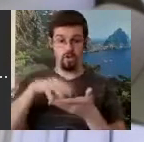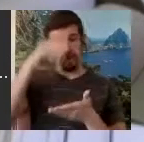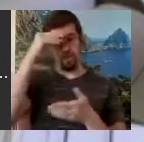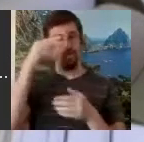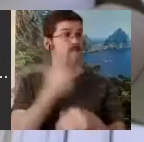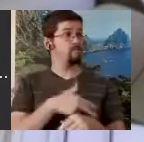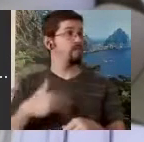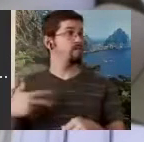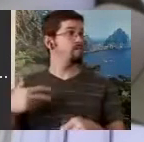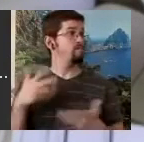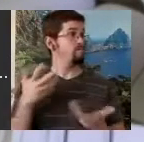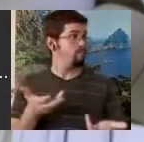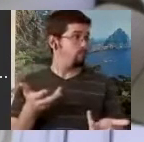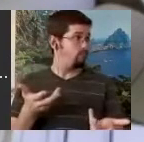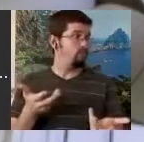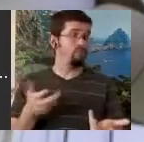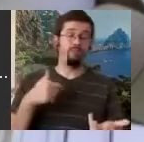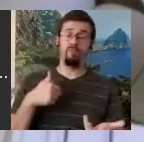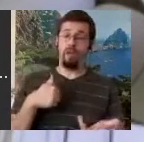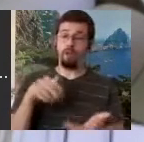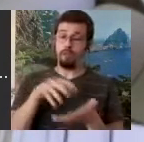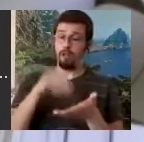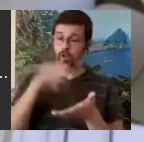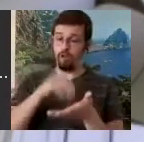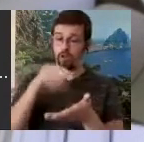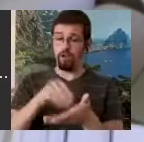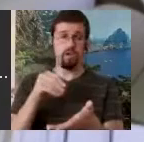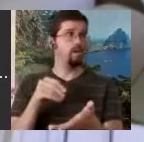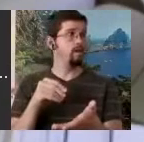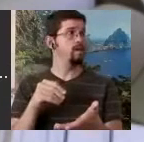Alphabet, but I I'm learning it and I'm enjoying learning that but if I didn't